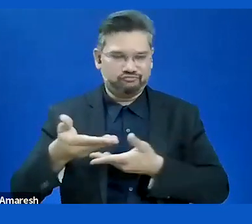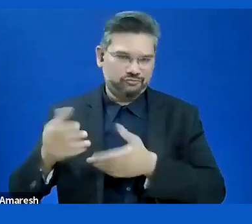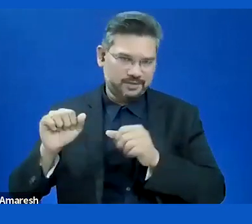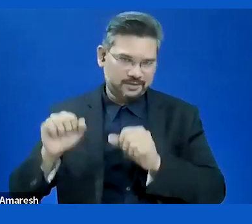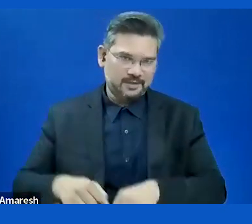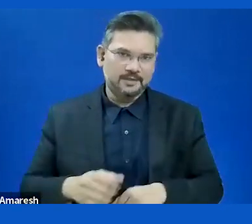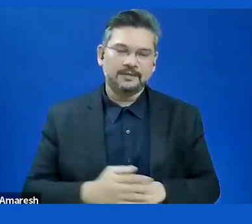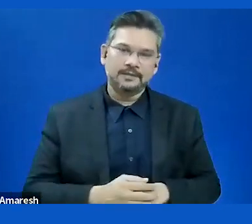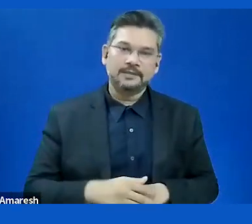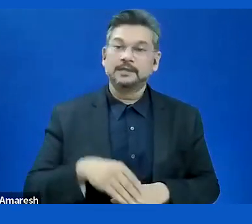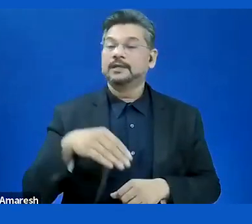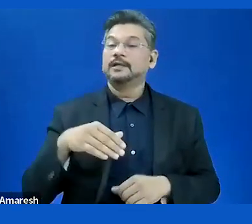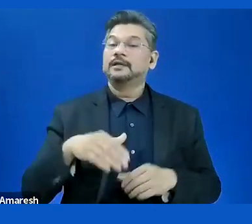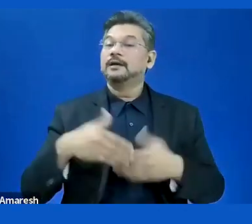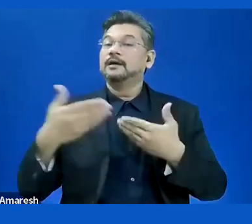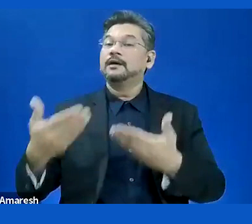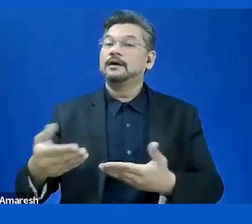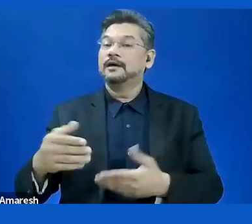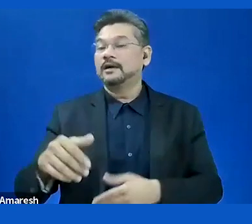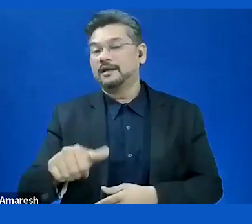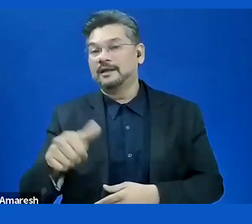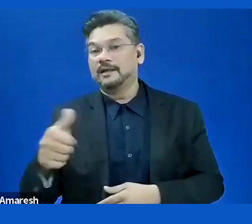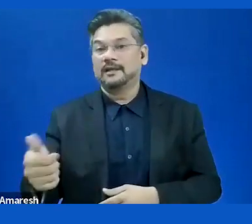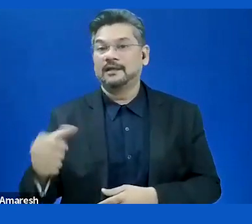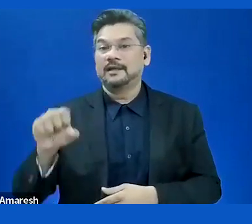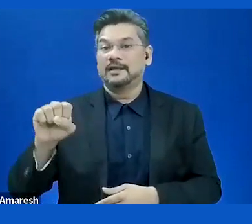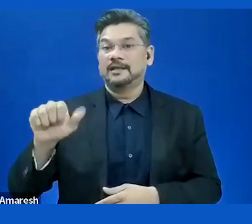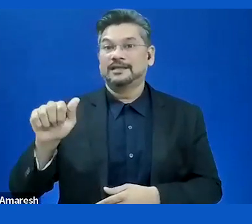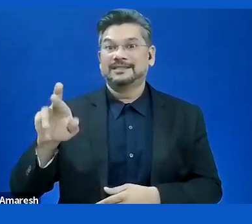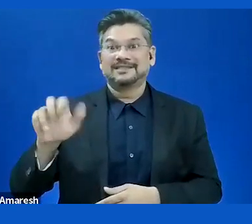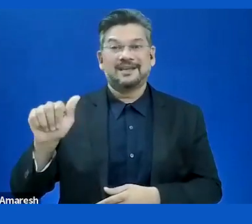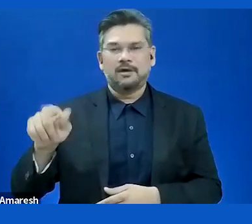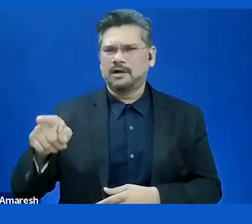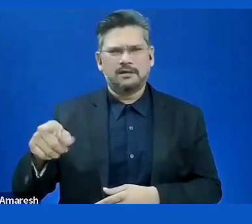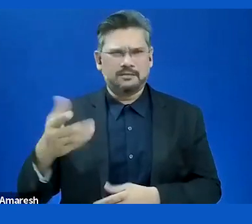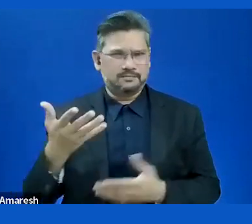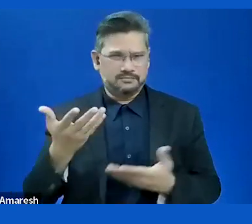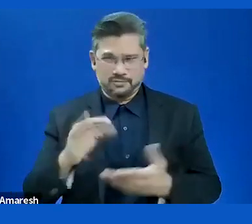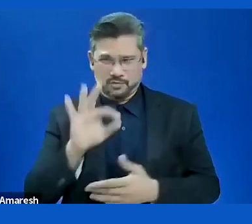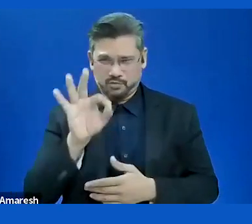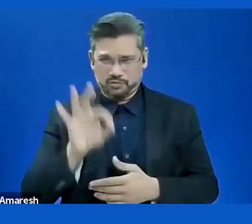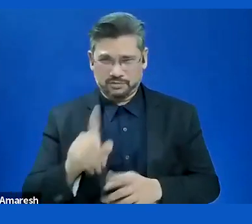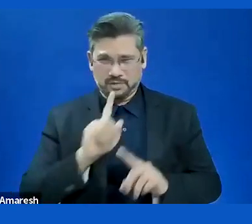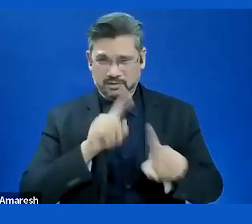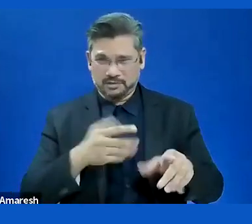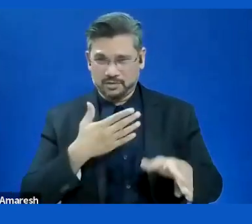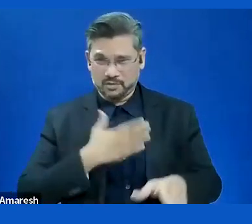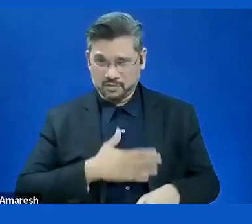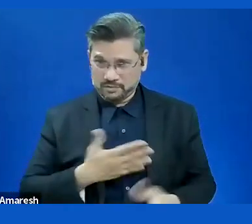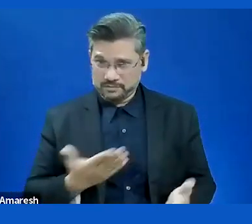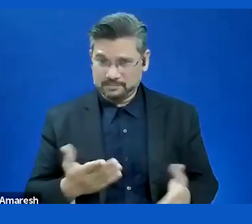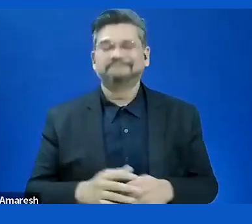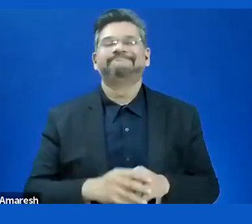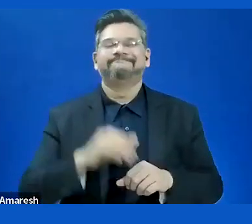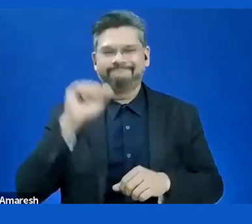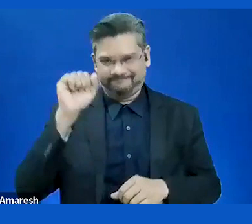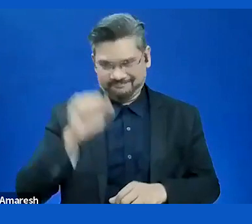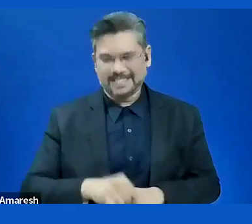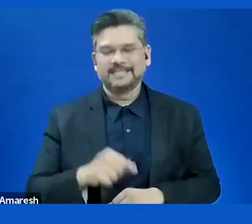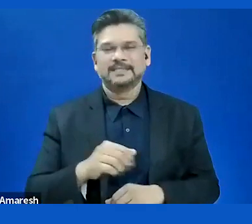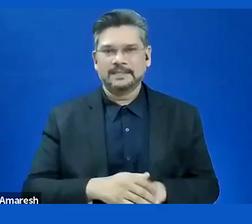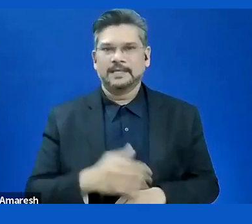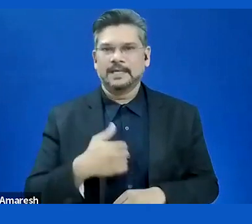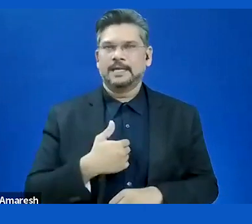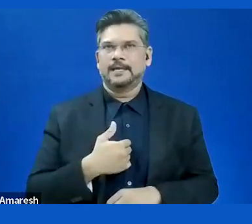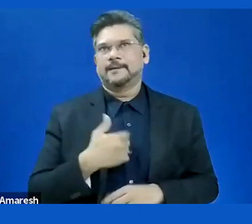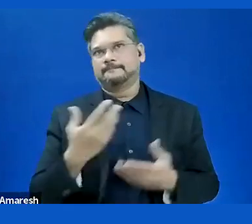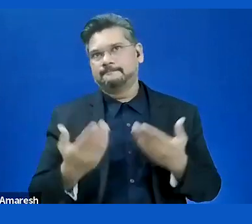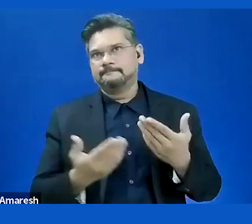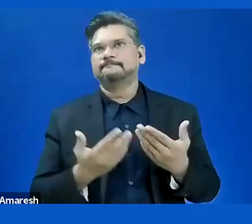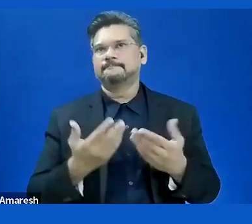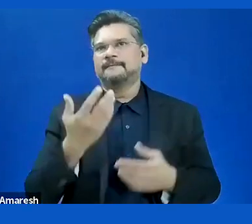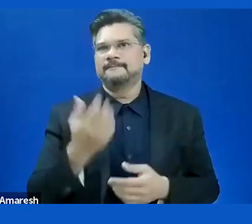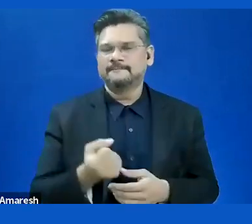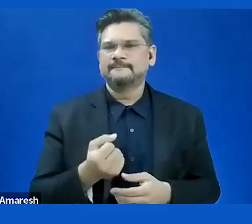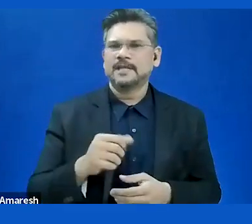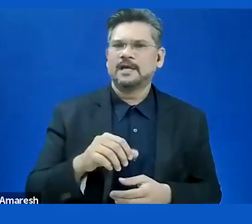you want to say something about understandable? >> SARA RYDIN: Yes, I do. There is an ISO standard